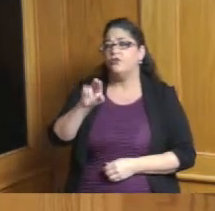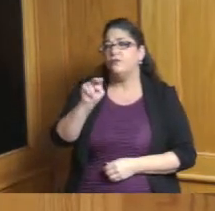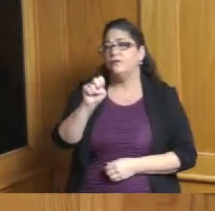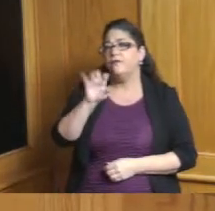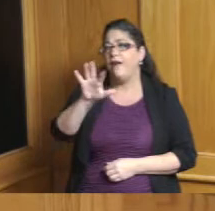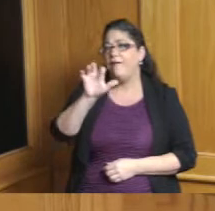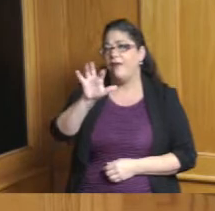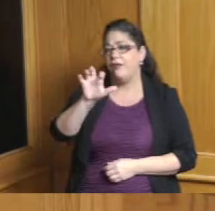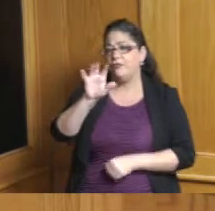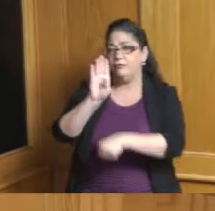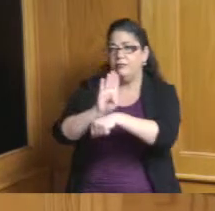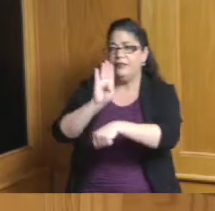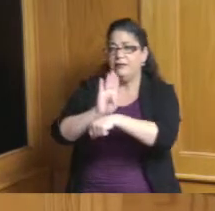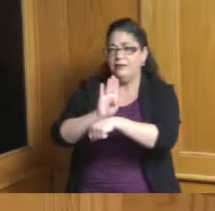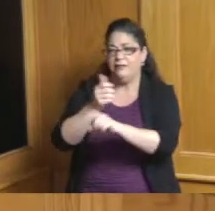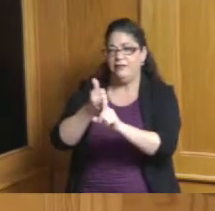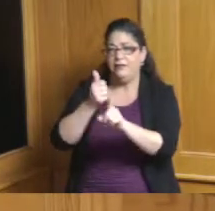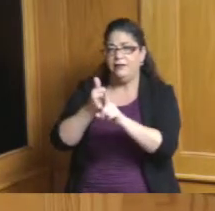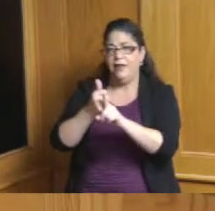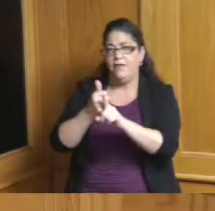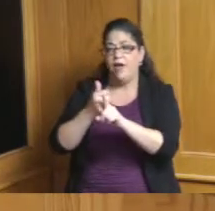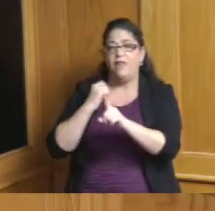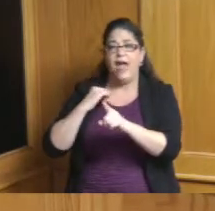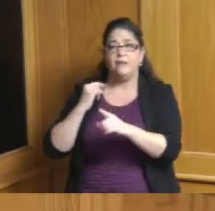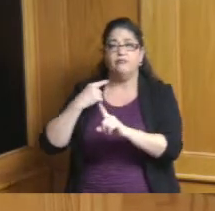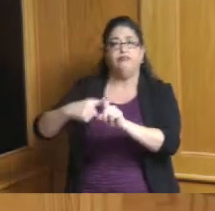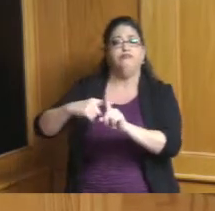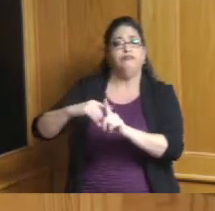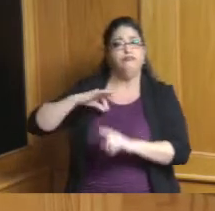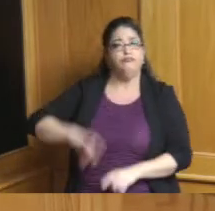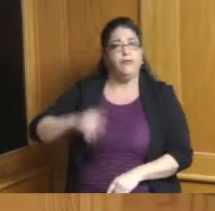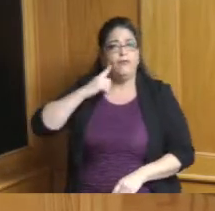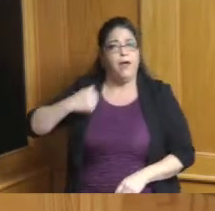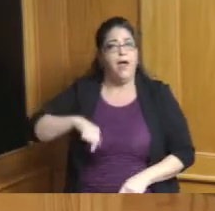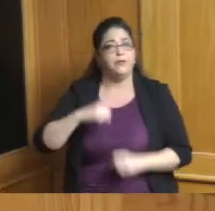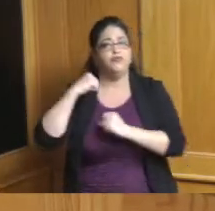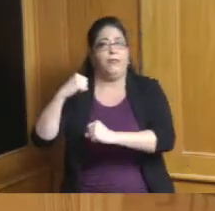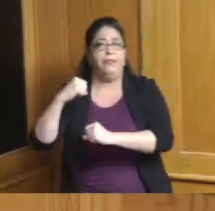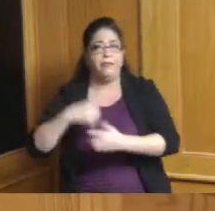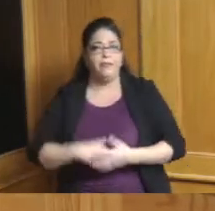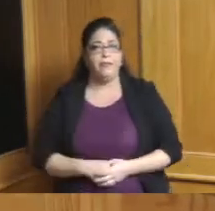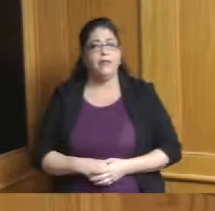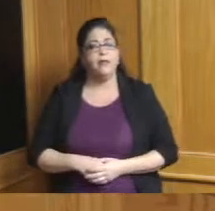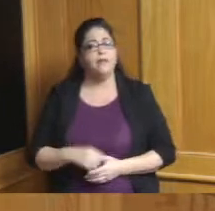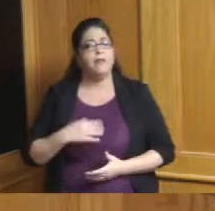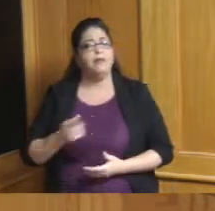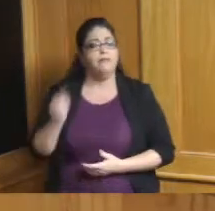study gets into this but on your other page you also talk about helping make it a better